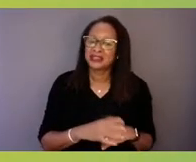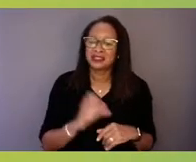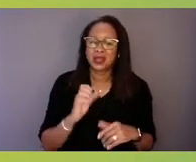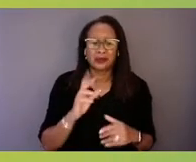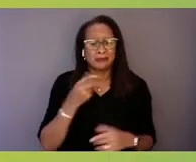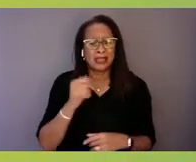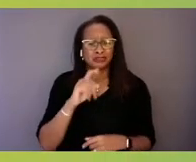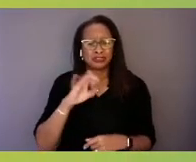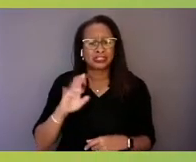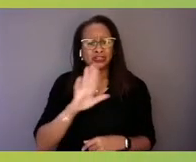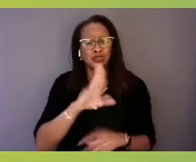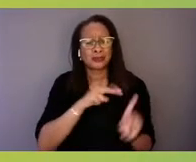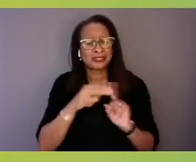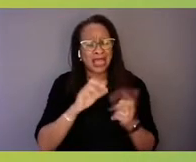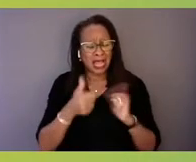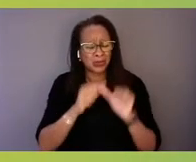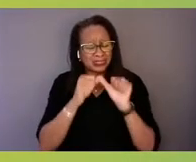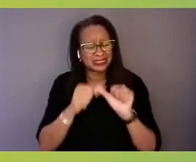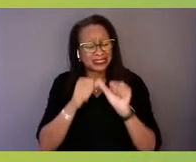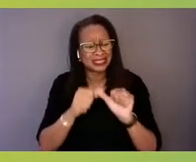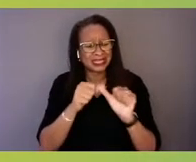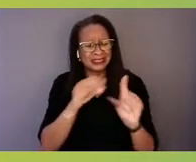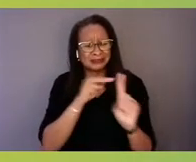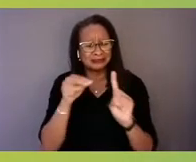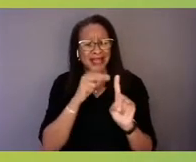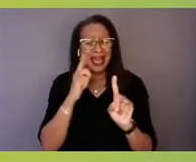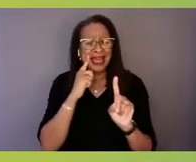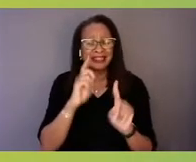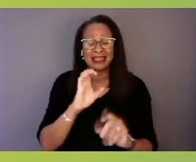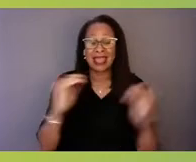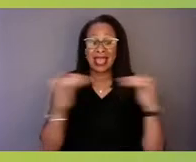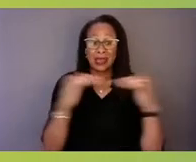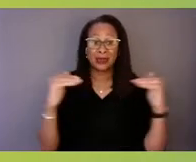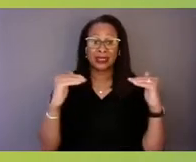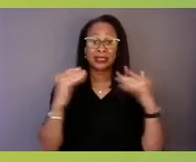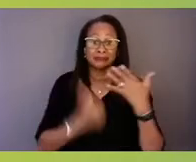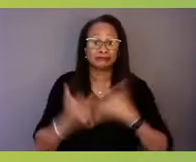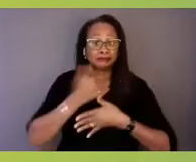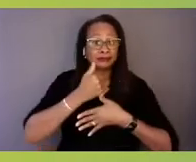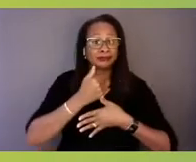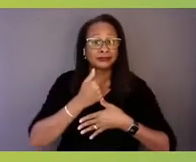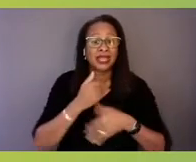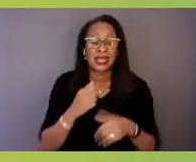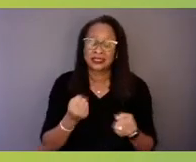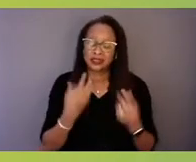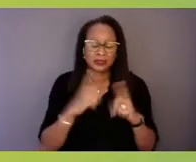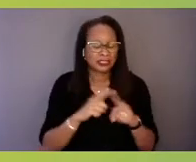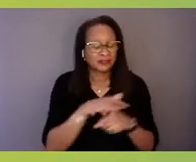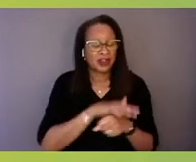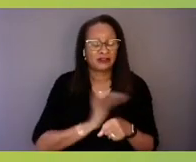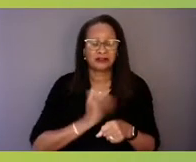I think equity is such a priority now in so many different facets of our life, for good reason.